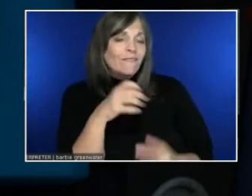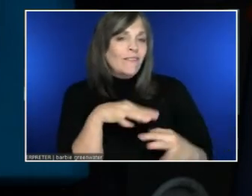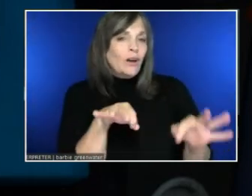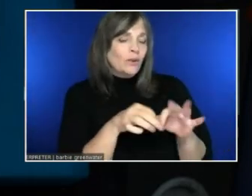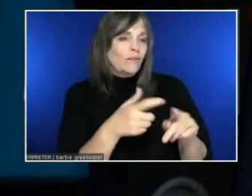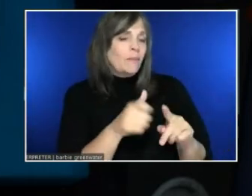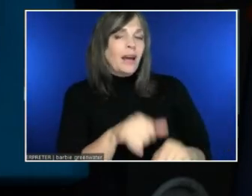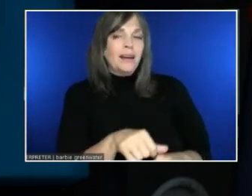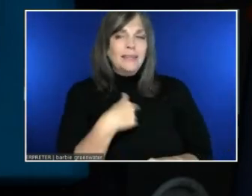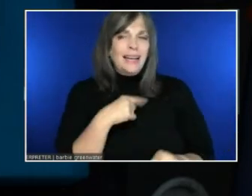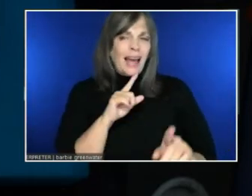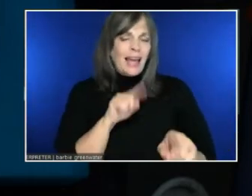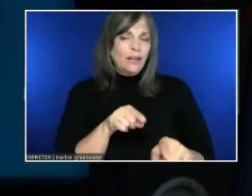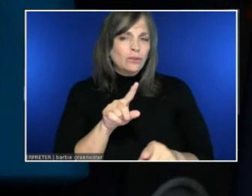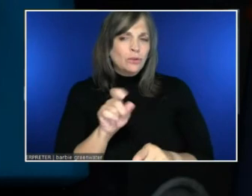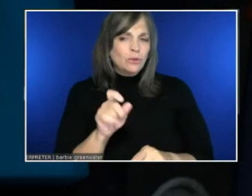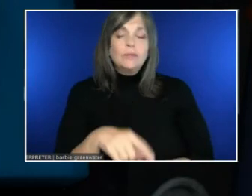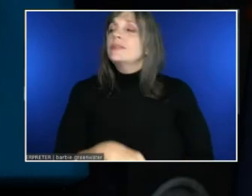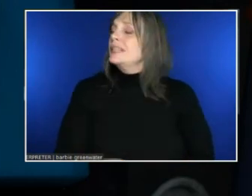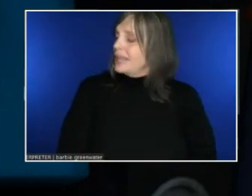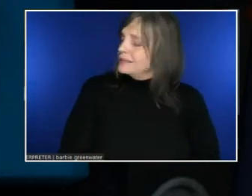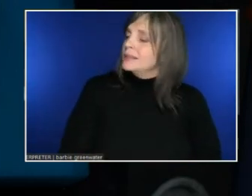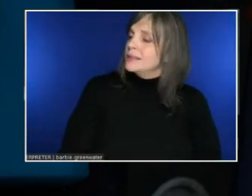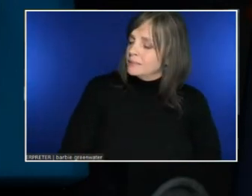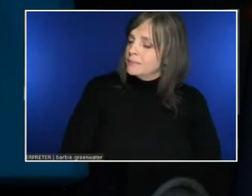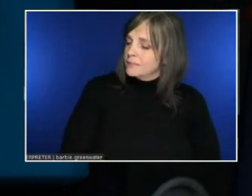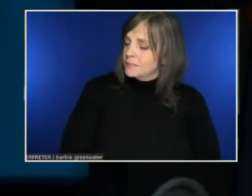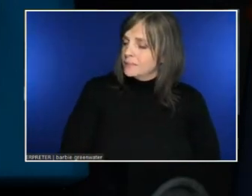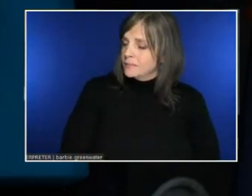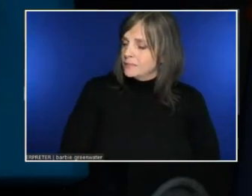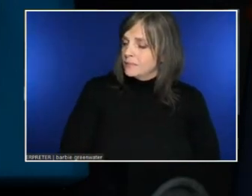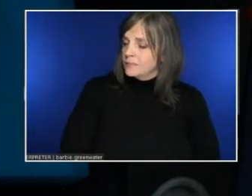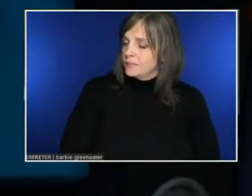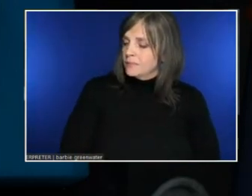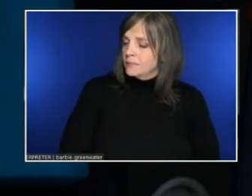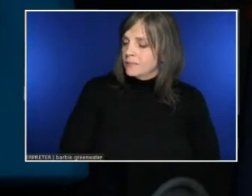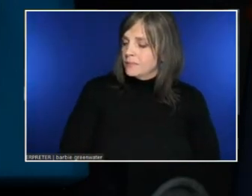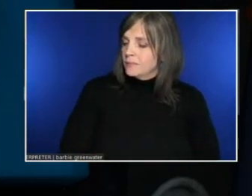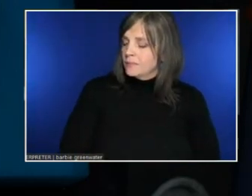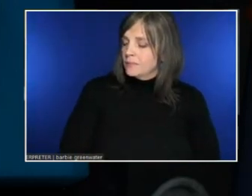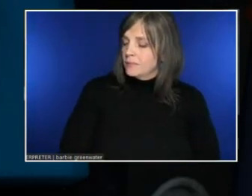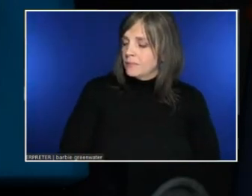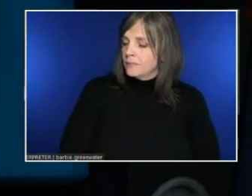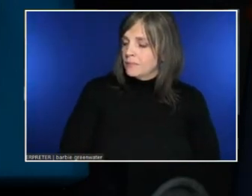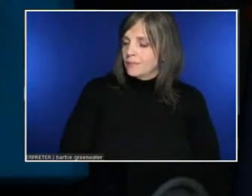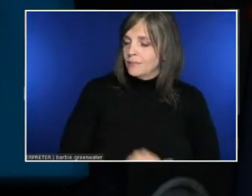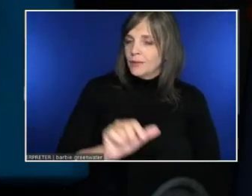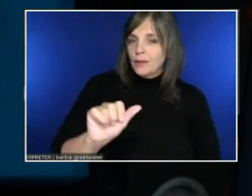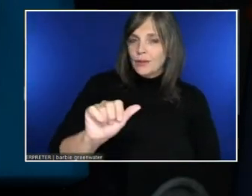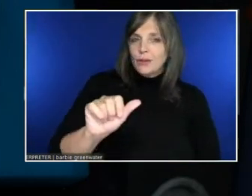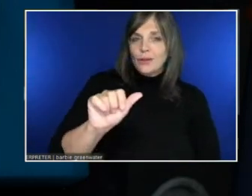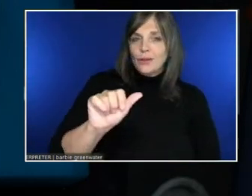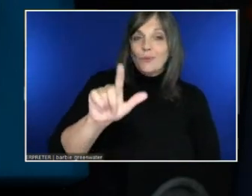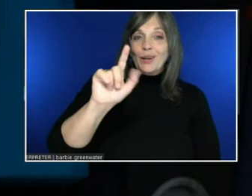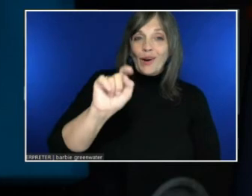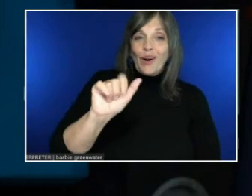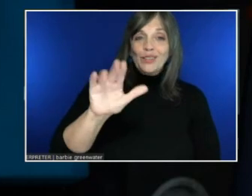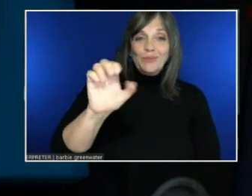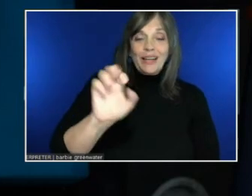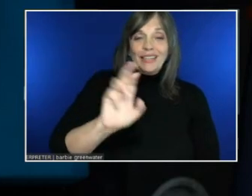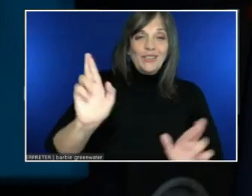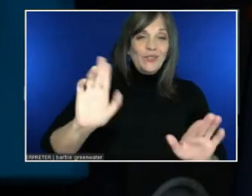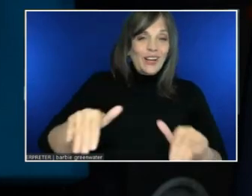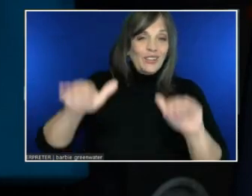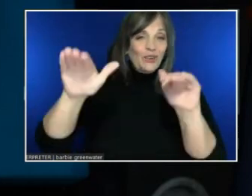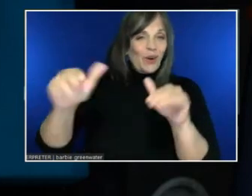And I see in AltSpace when it's ready to grow up and come and join us with the captions...